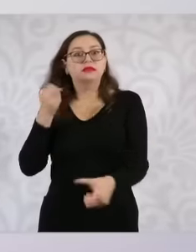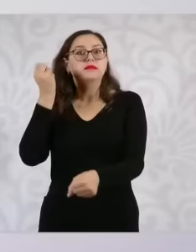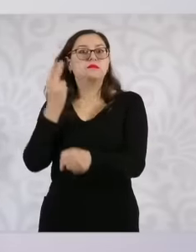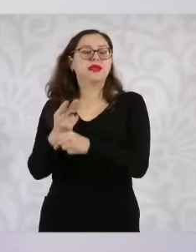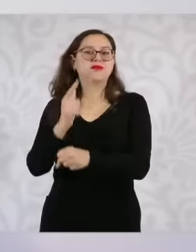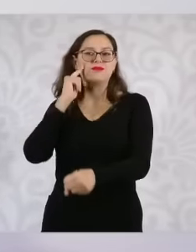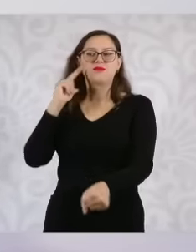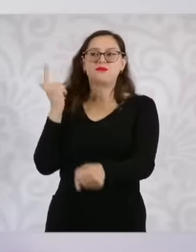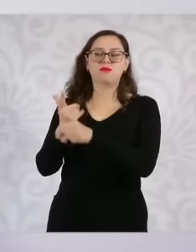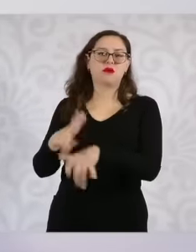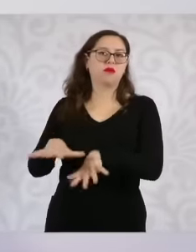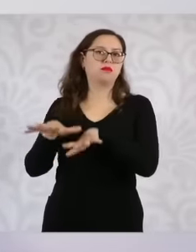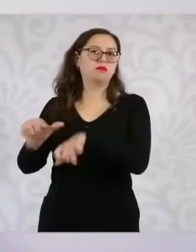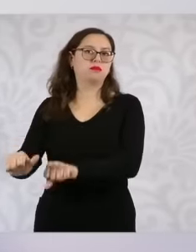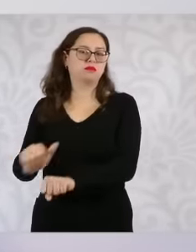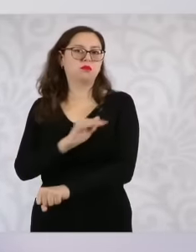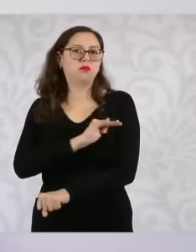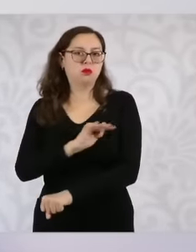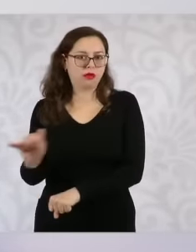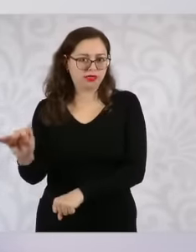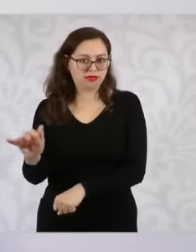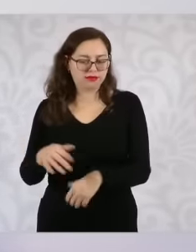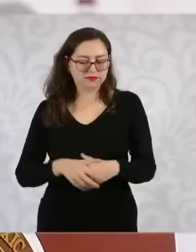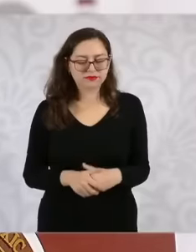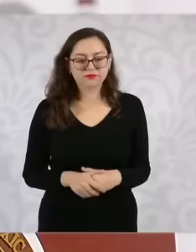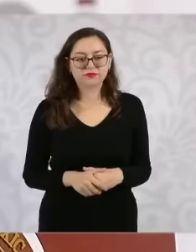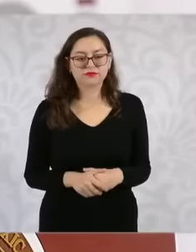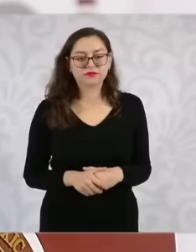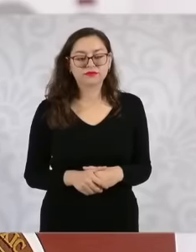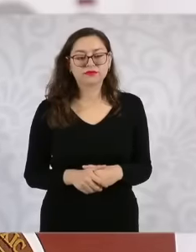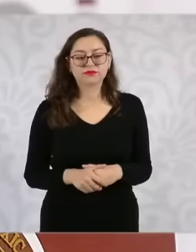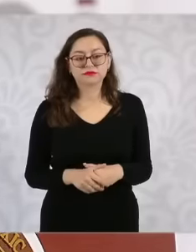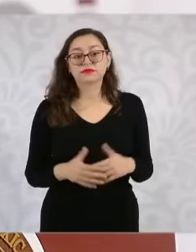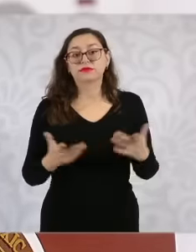combat criminal organizations to increase intelligence actions,